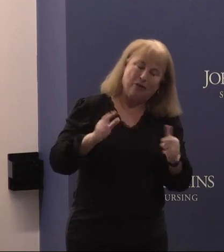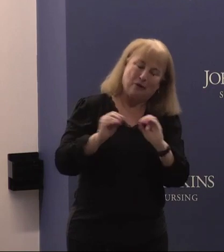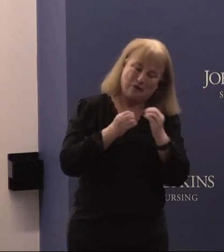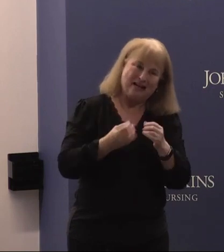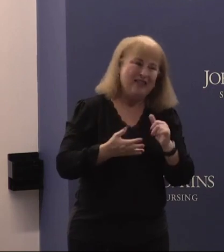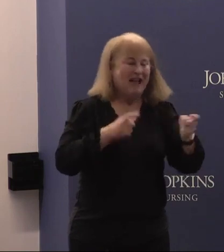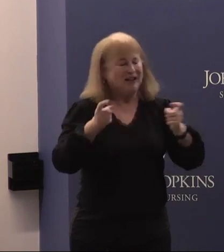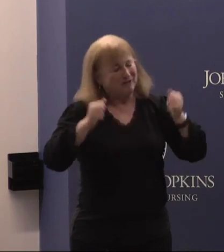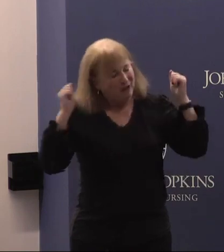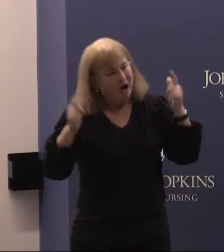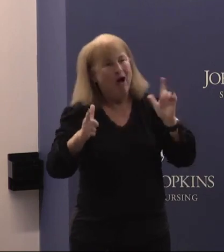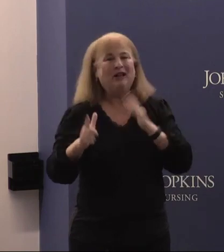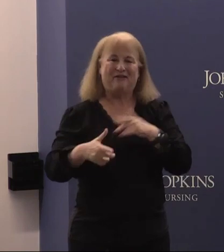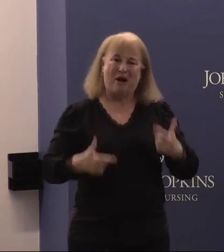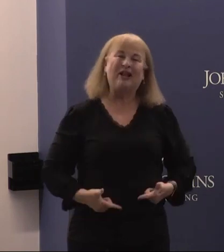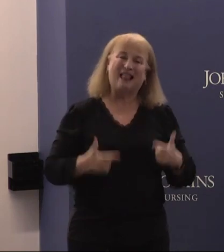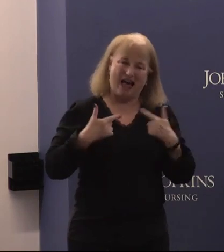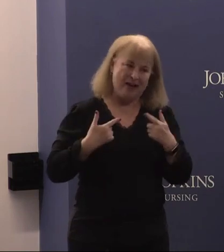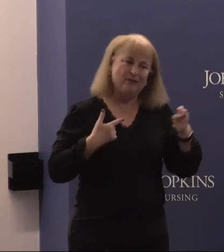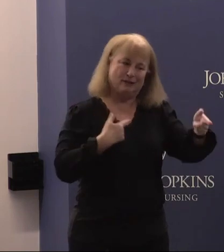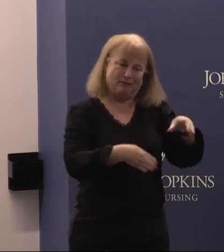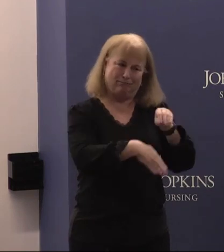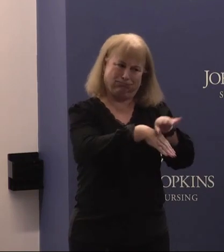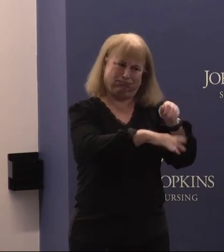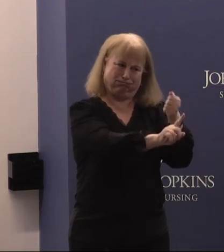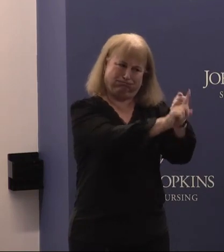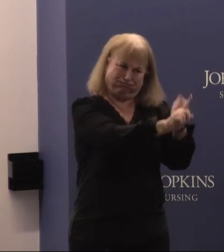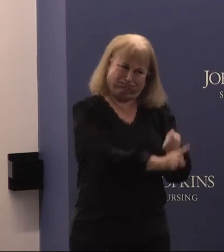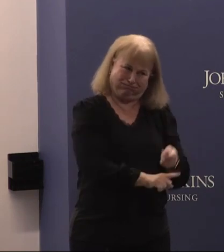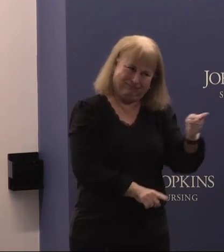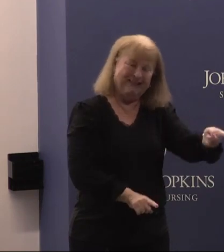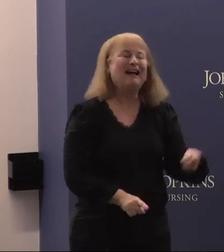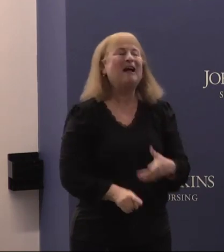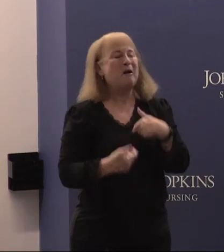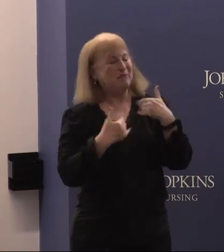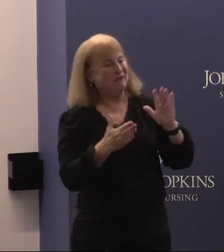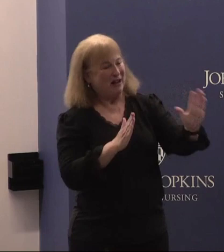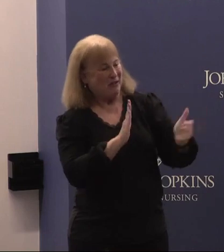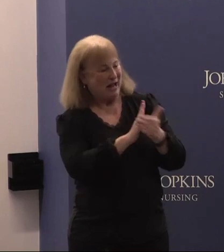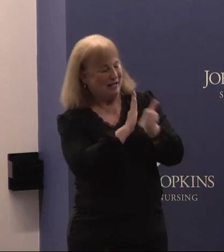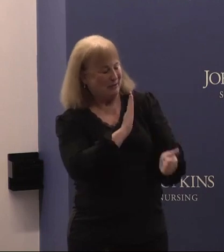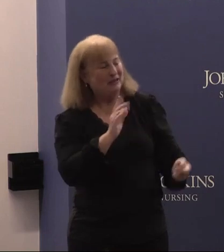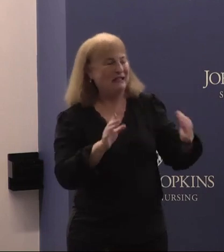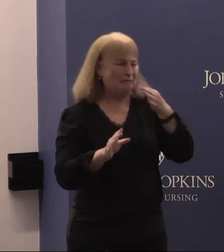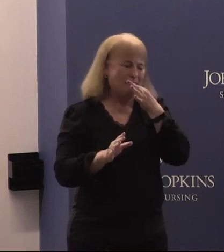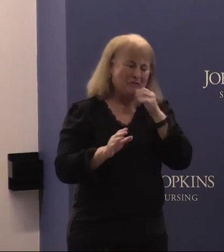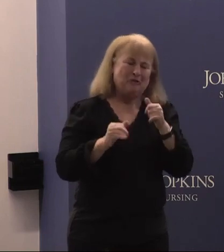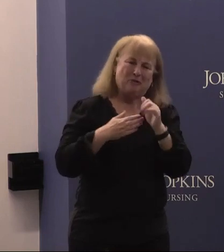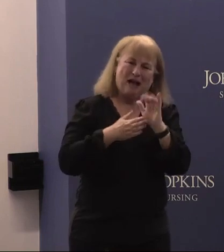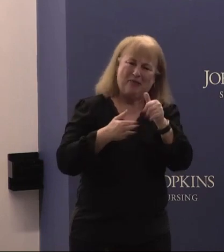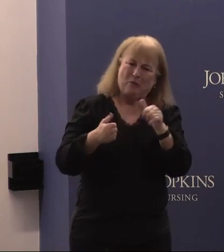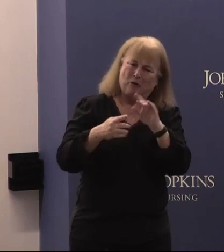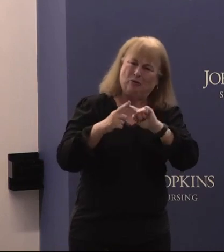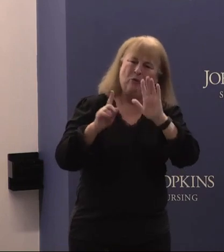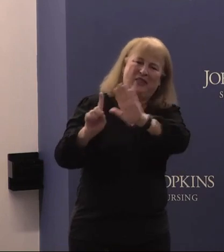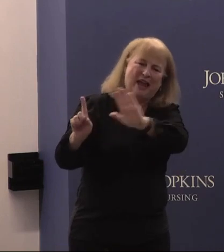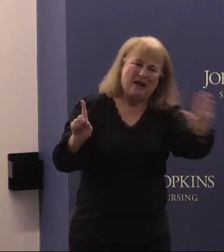all of our lives, providing her expertise to guide their approach to their missions. One of her most